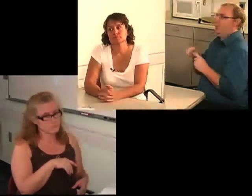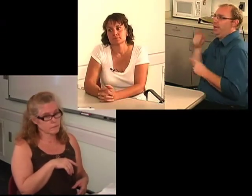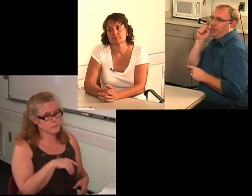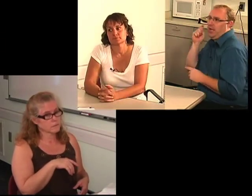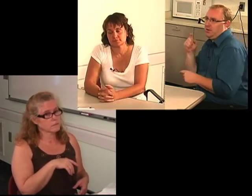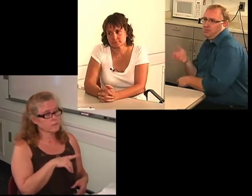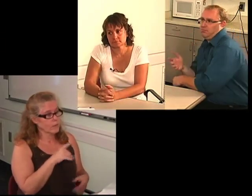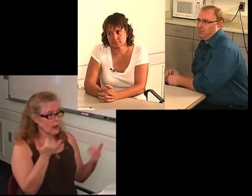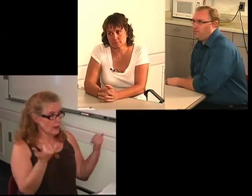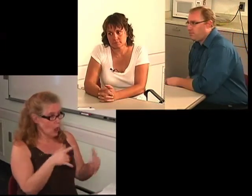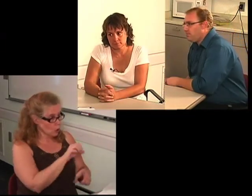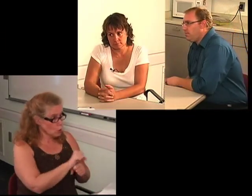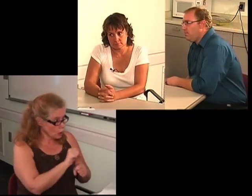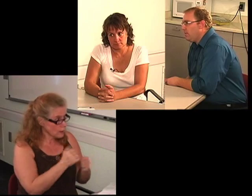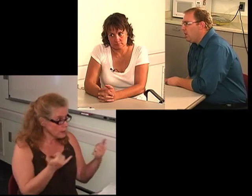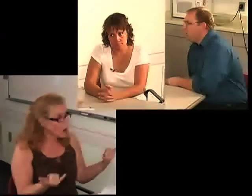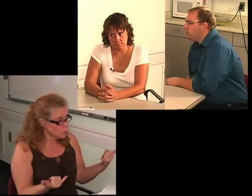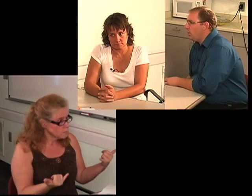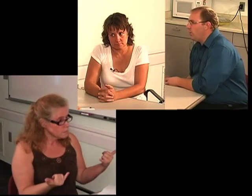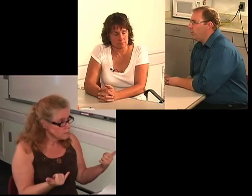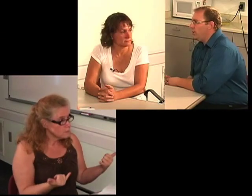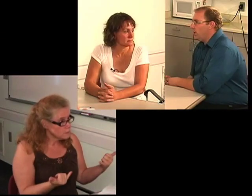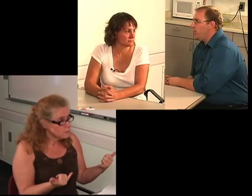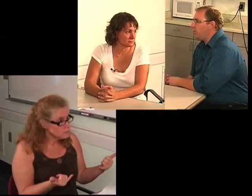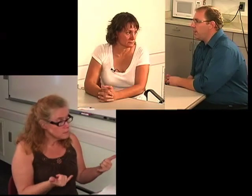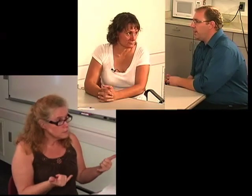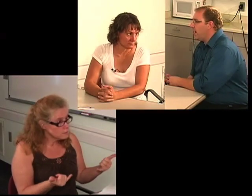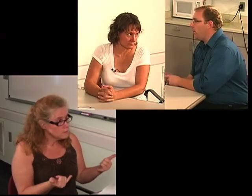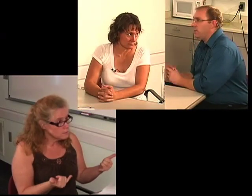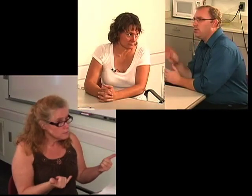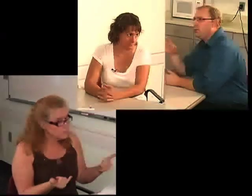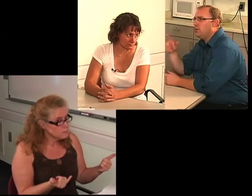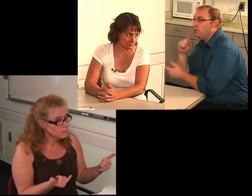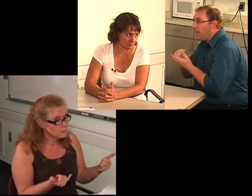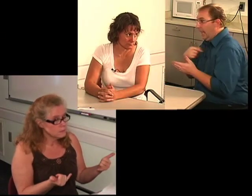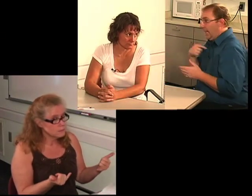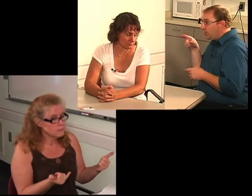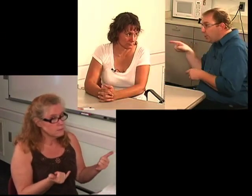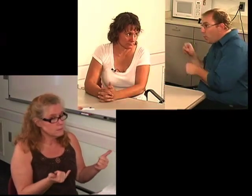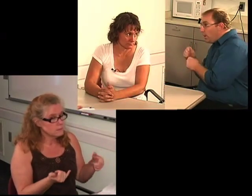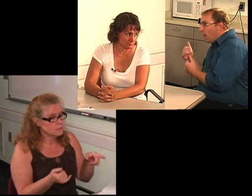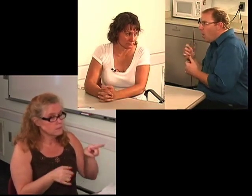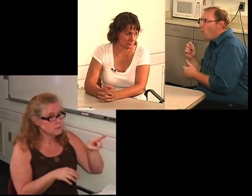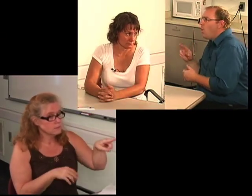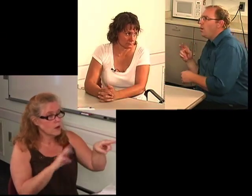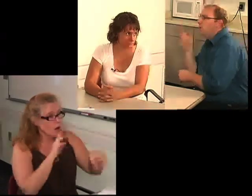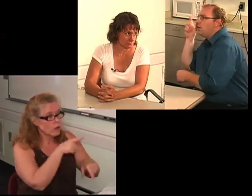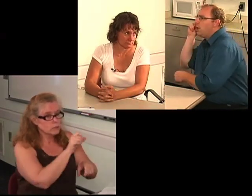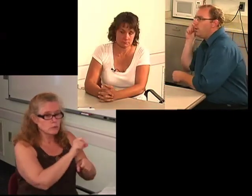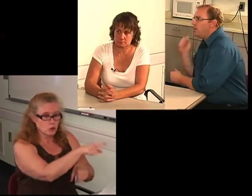I: So are you working now, or - yeah.